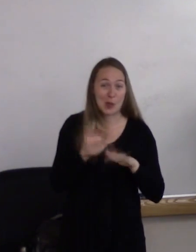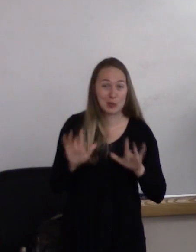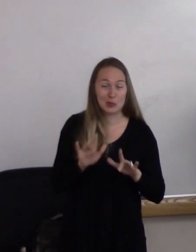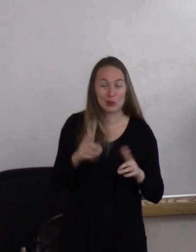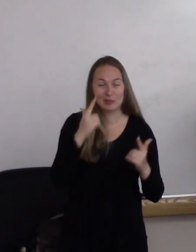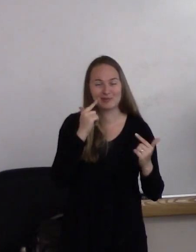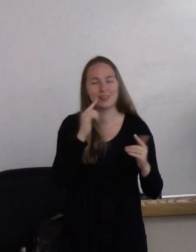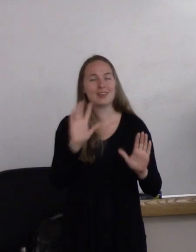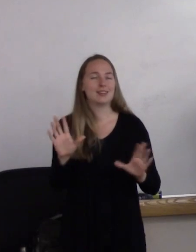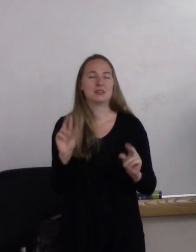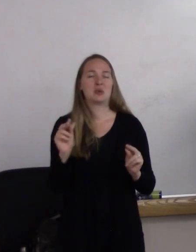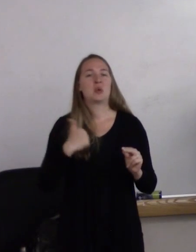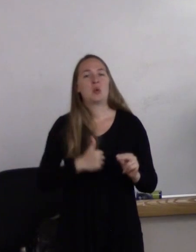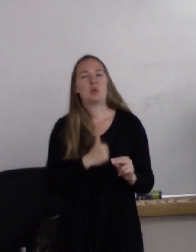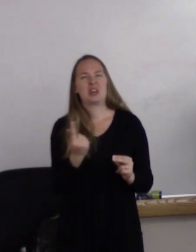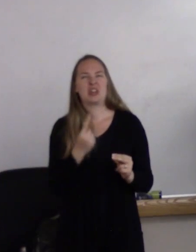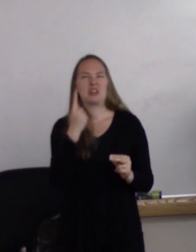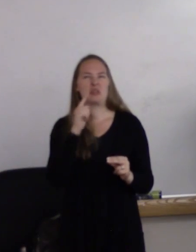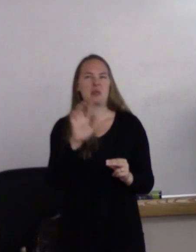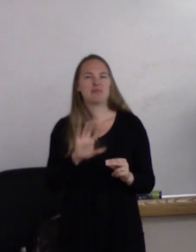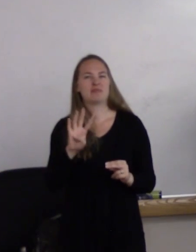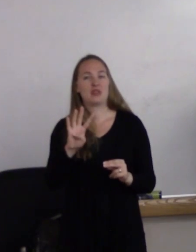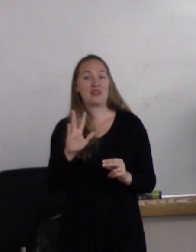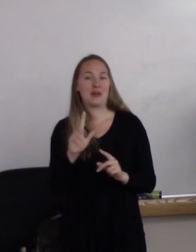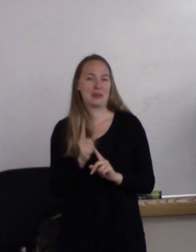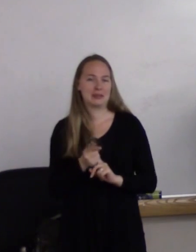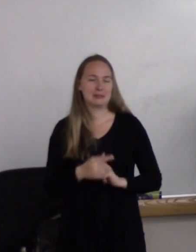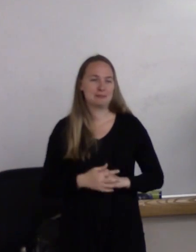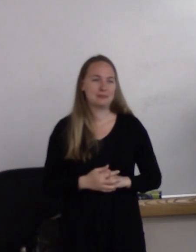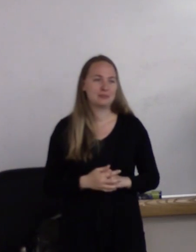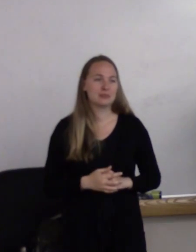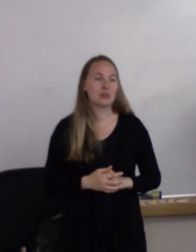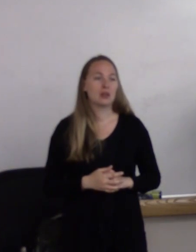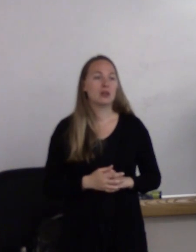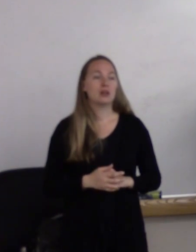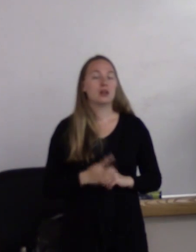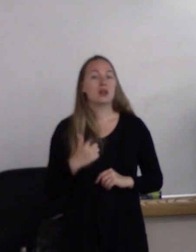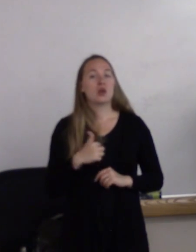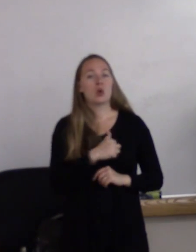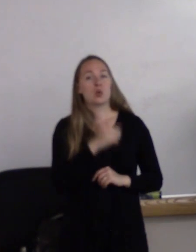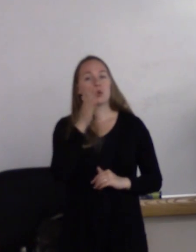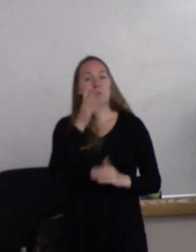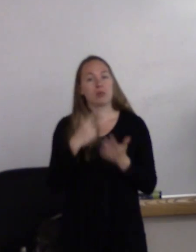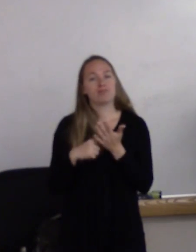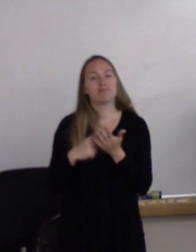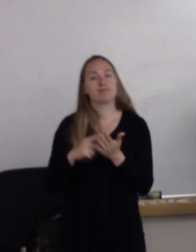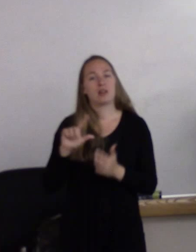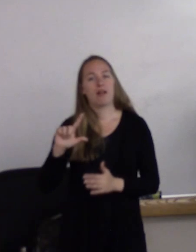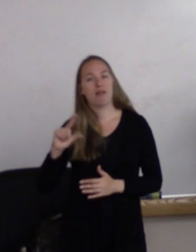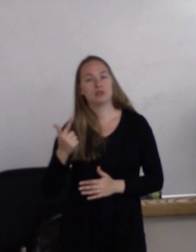No, we're only here for about another 45 minutes, so we're actually going to talk about the LGBT 101.